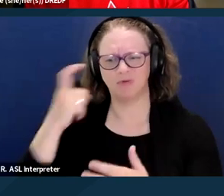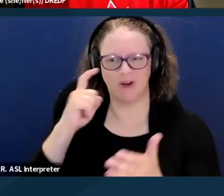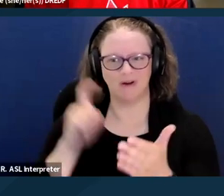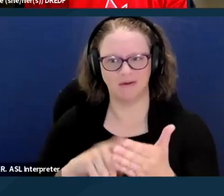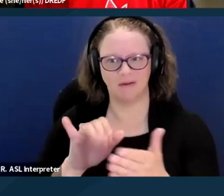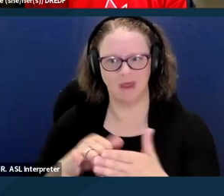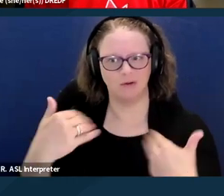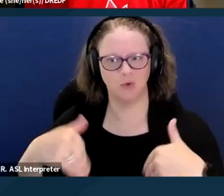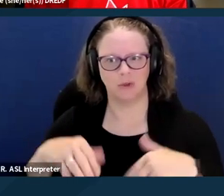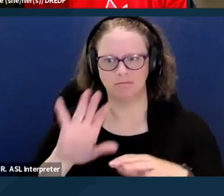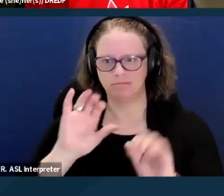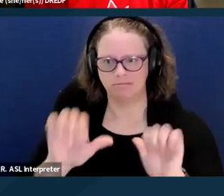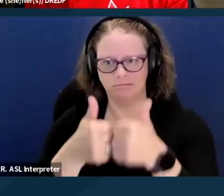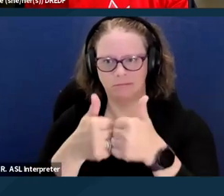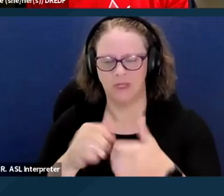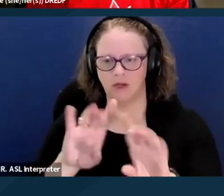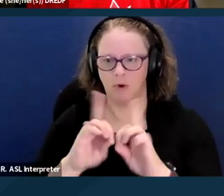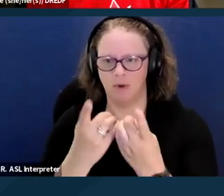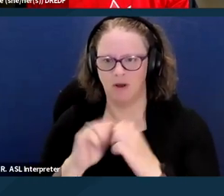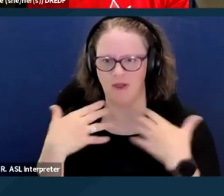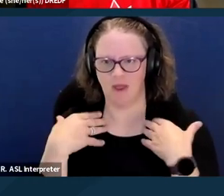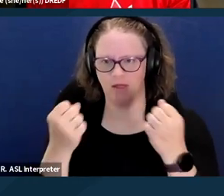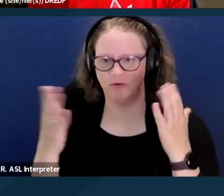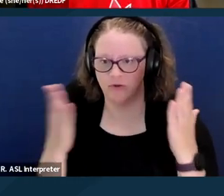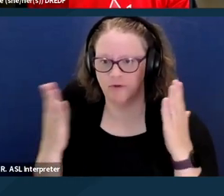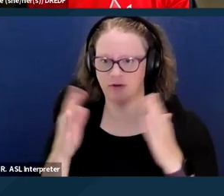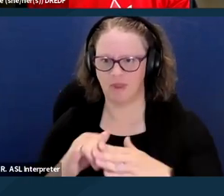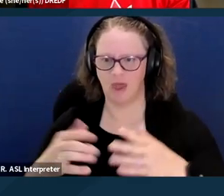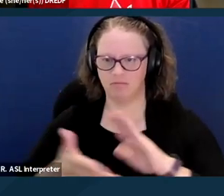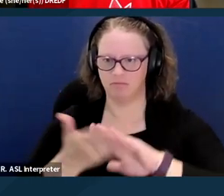which is California's Medicaid agency, recognizes that.